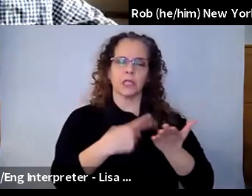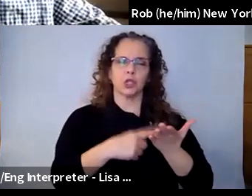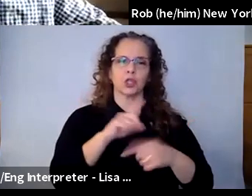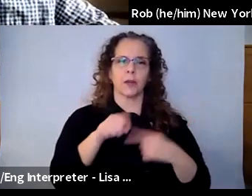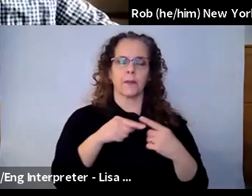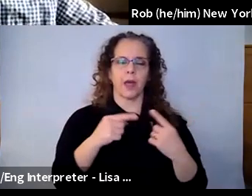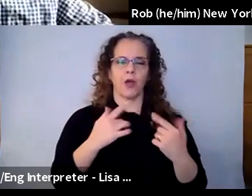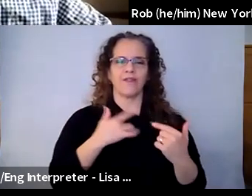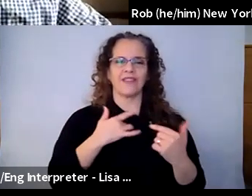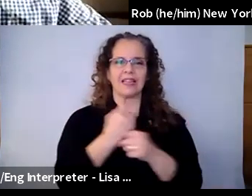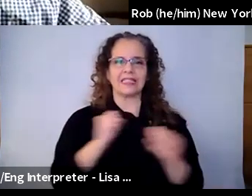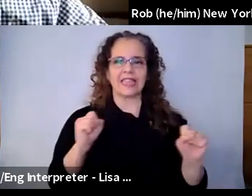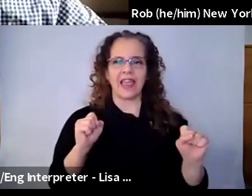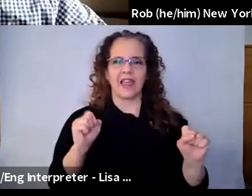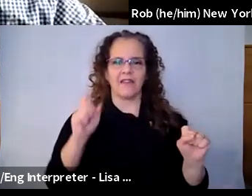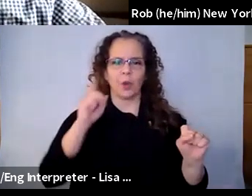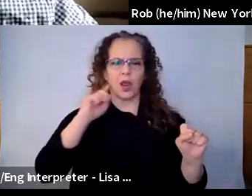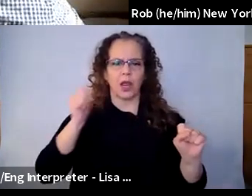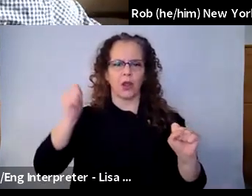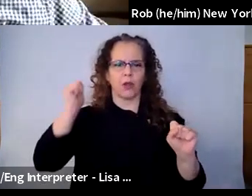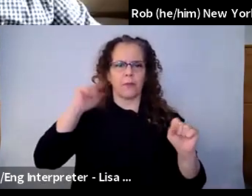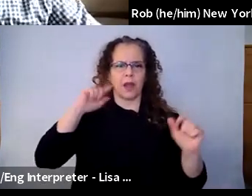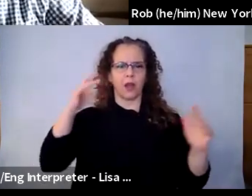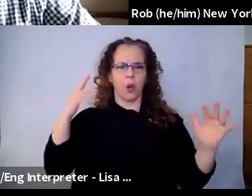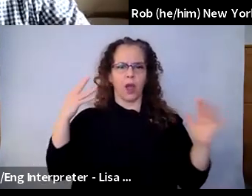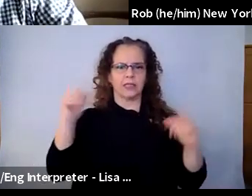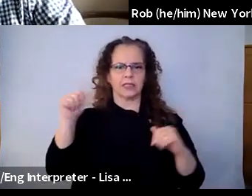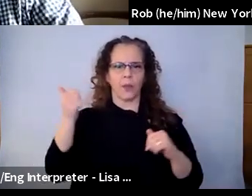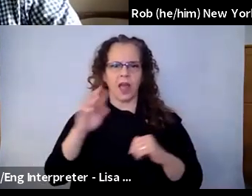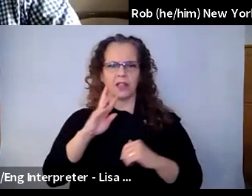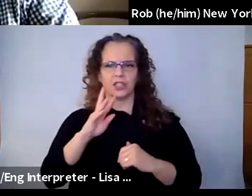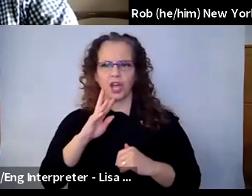are in their own spaces. But something that I have found,